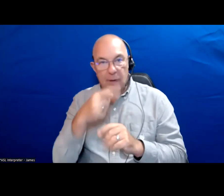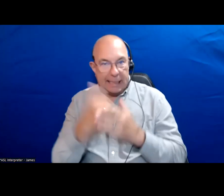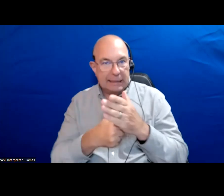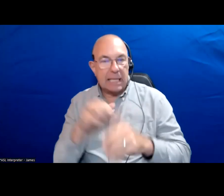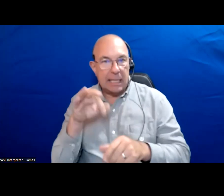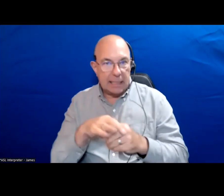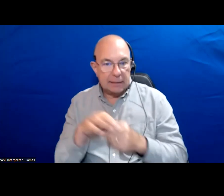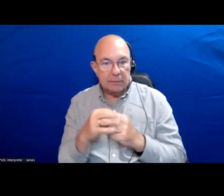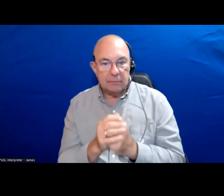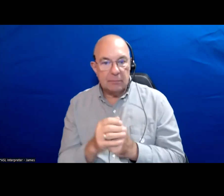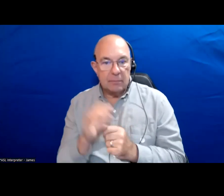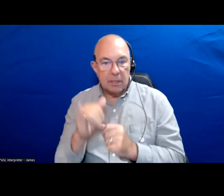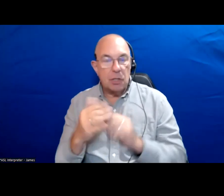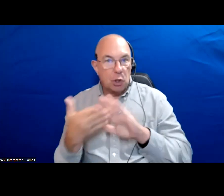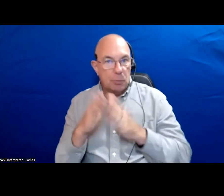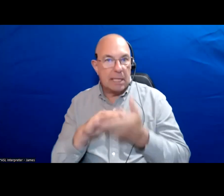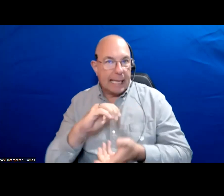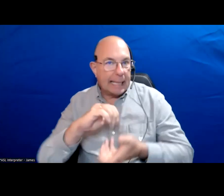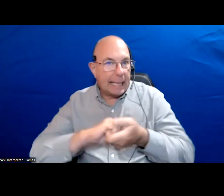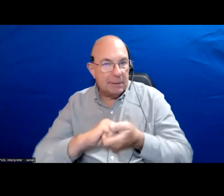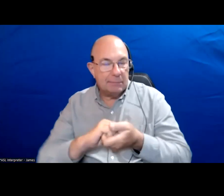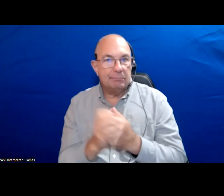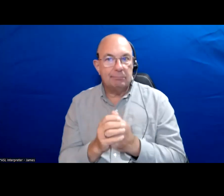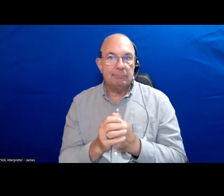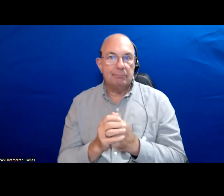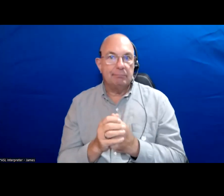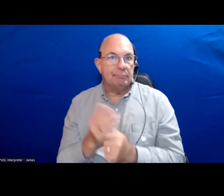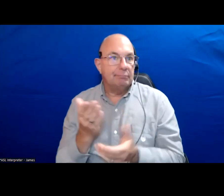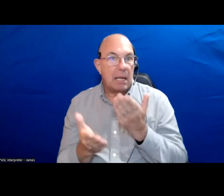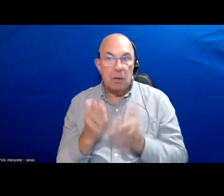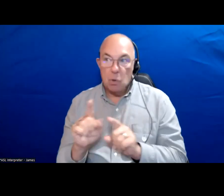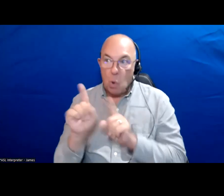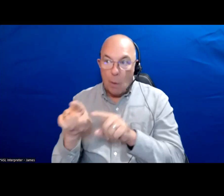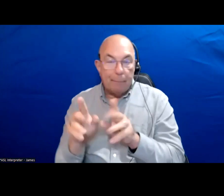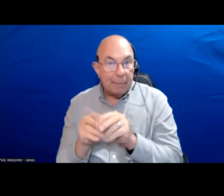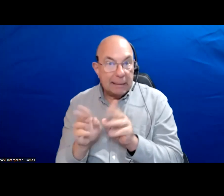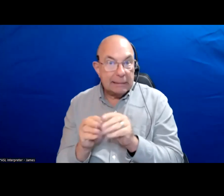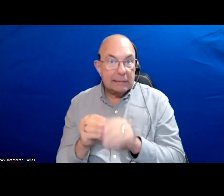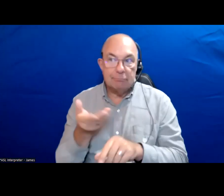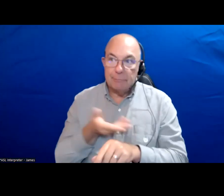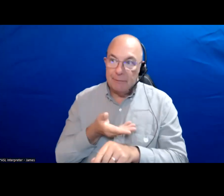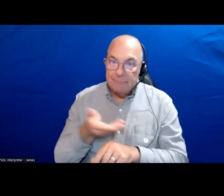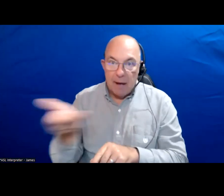And in that community engagement whether it is going to a meeting that someone has invited you to.